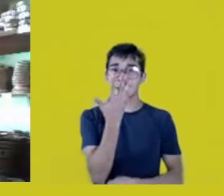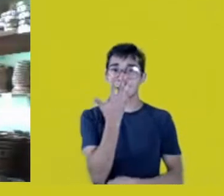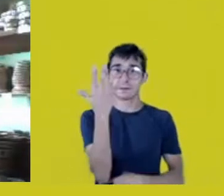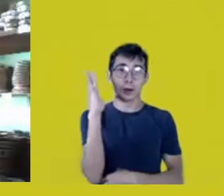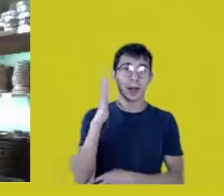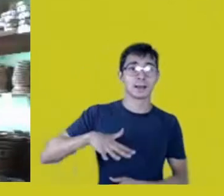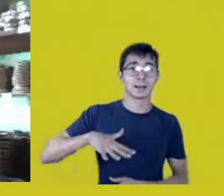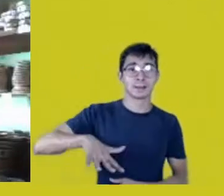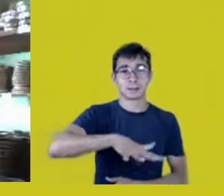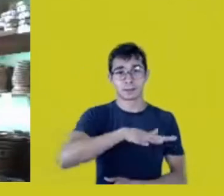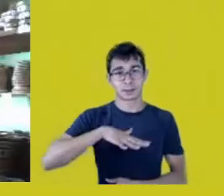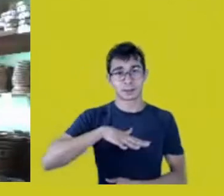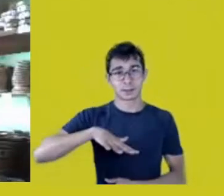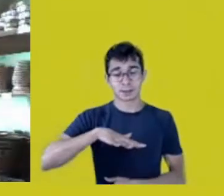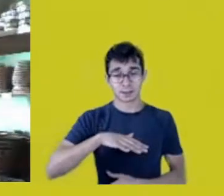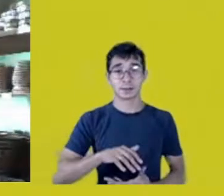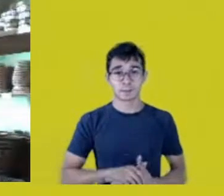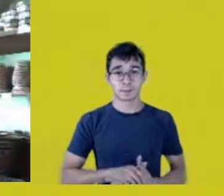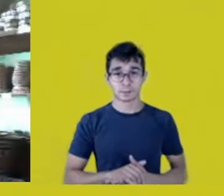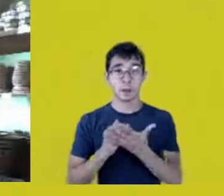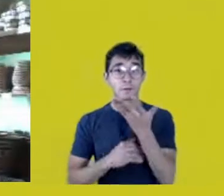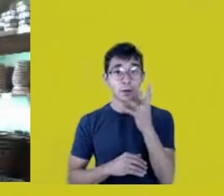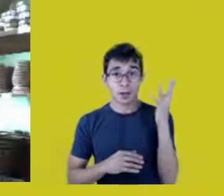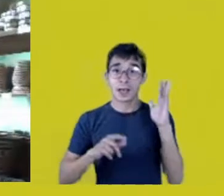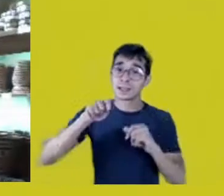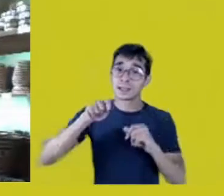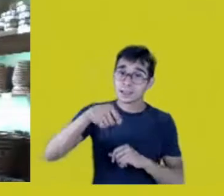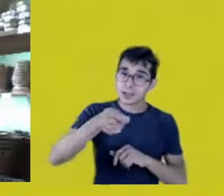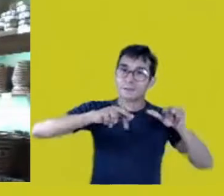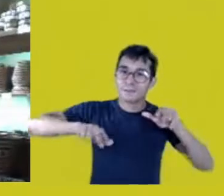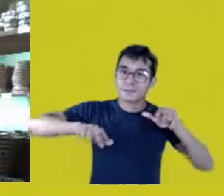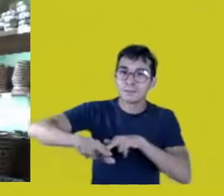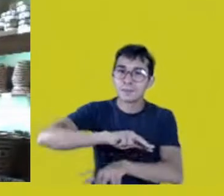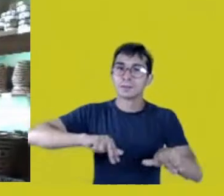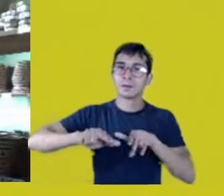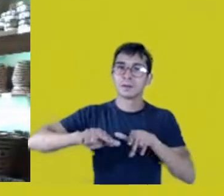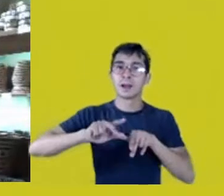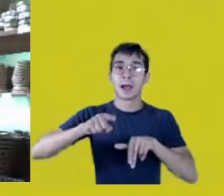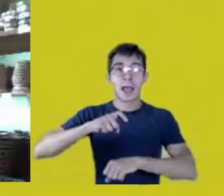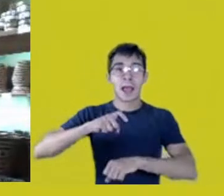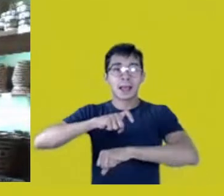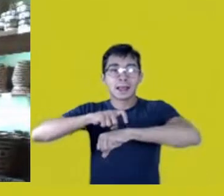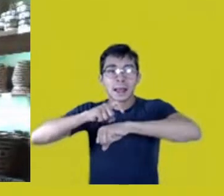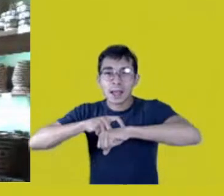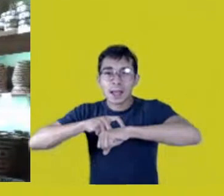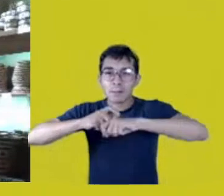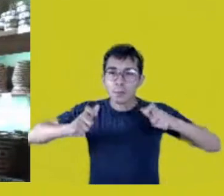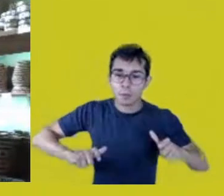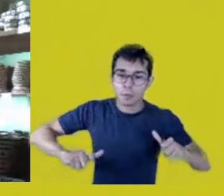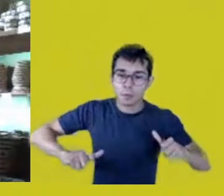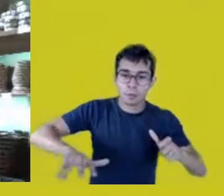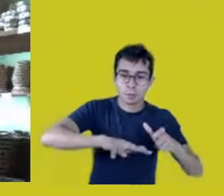this notion of the forest as space/time very...